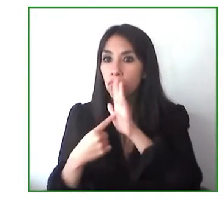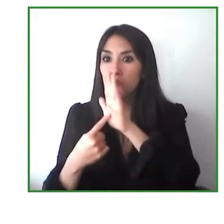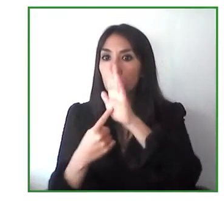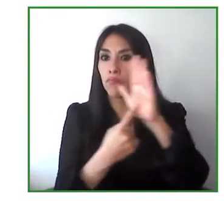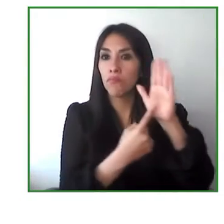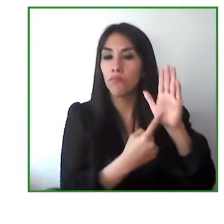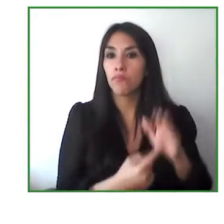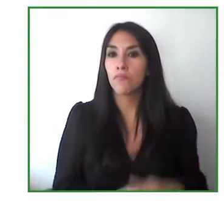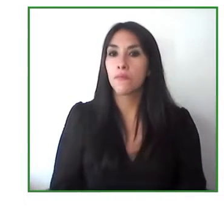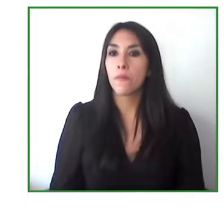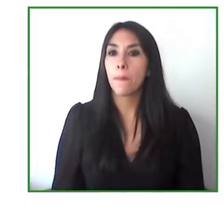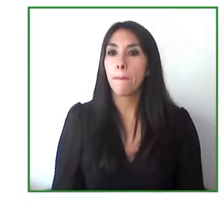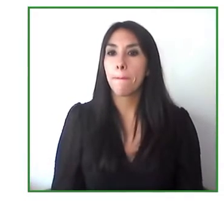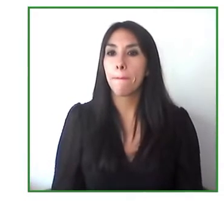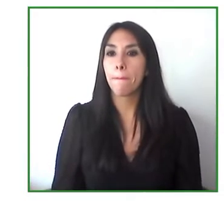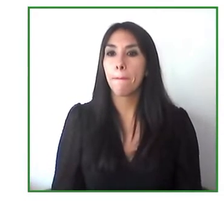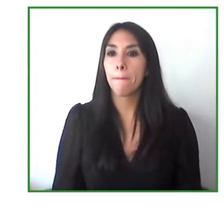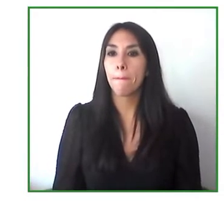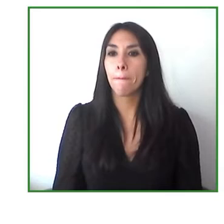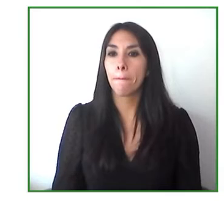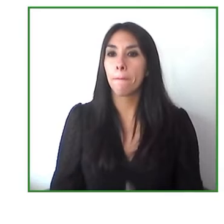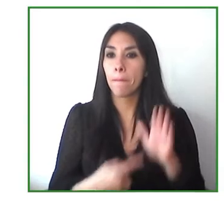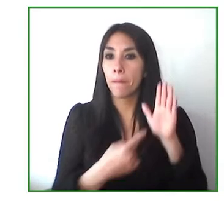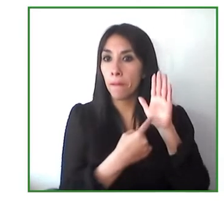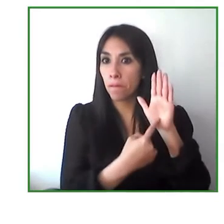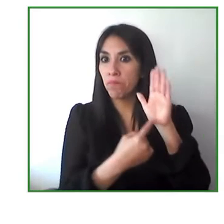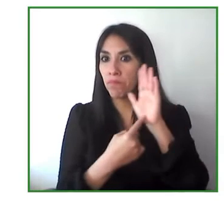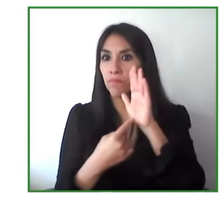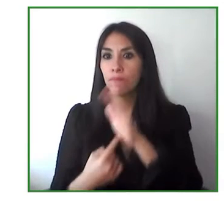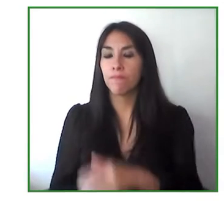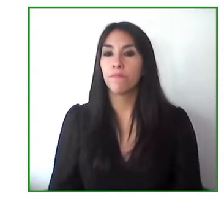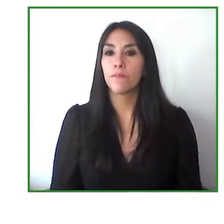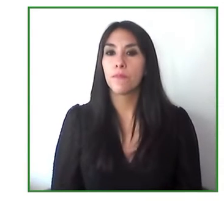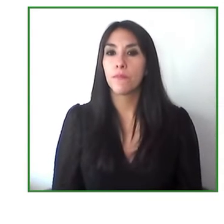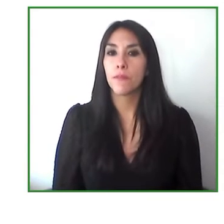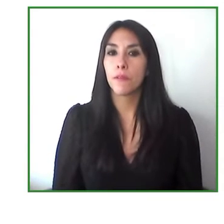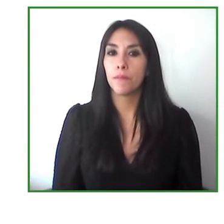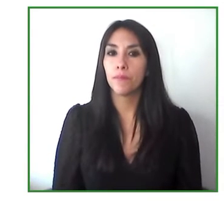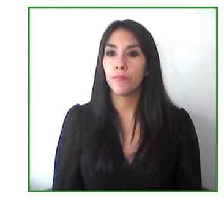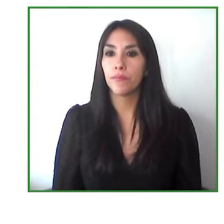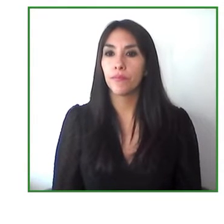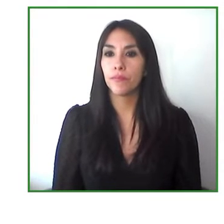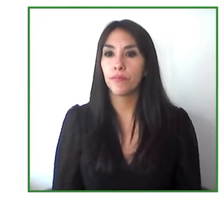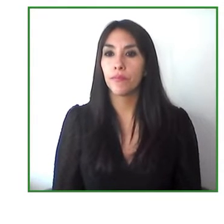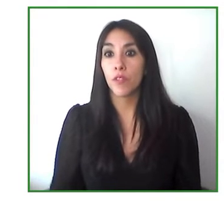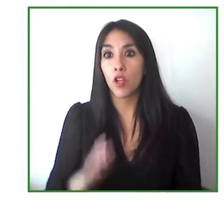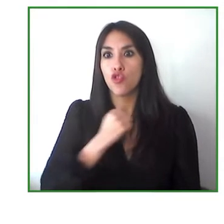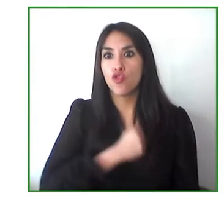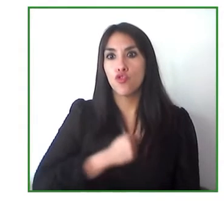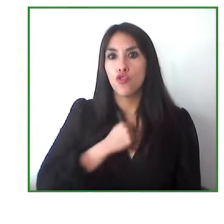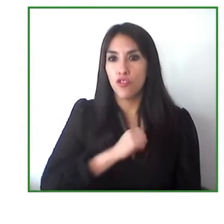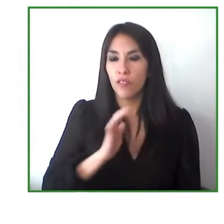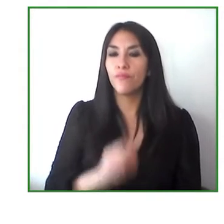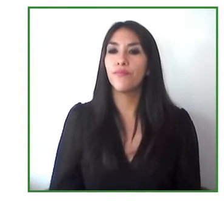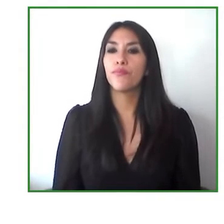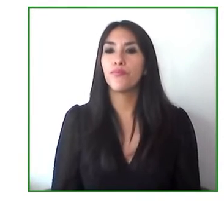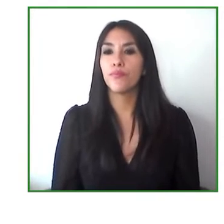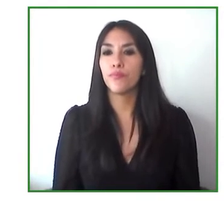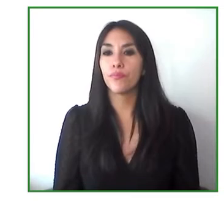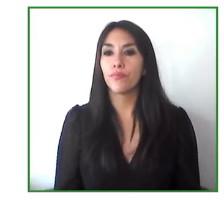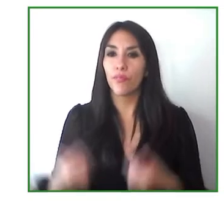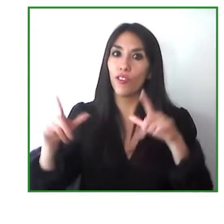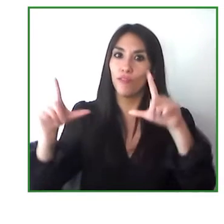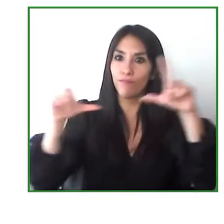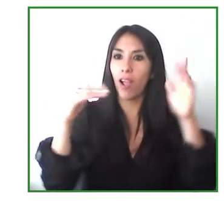my presentation is going to the end but we're going to resolve the issue